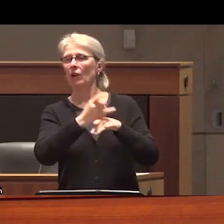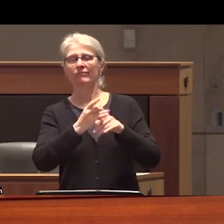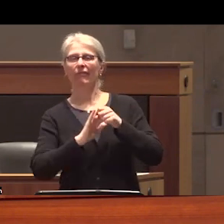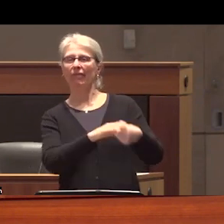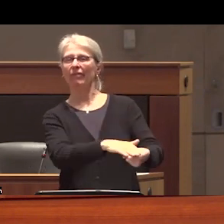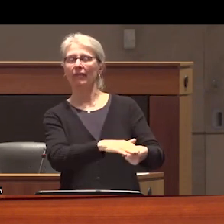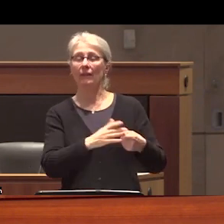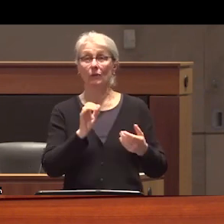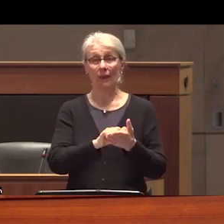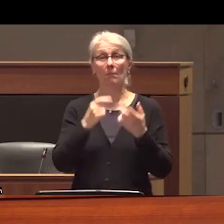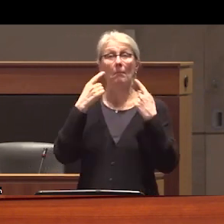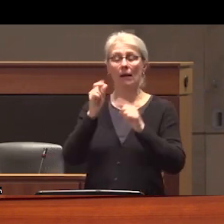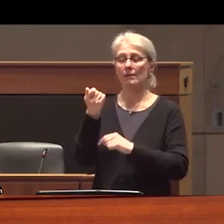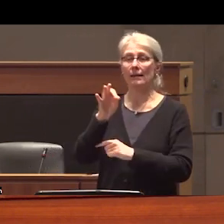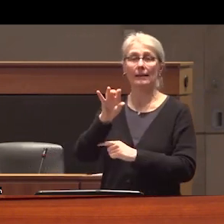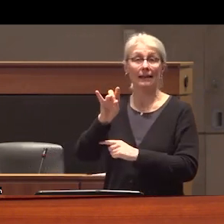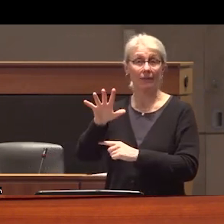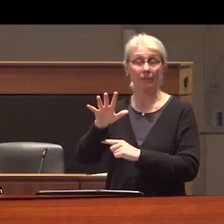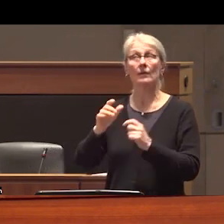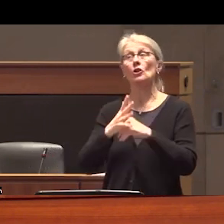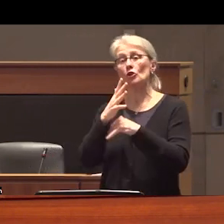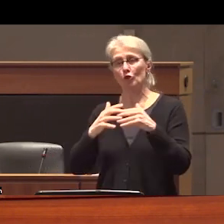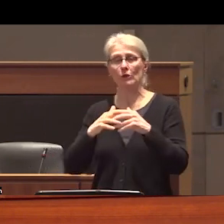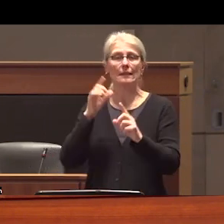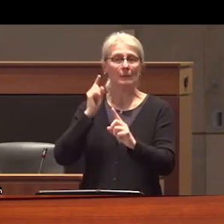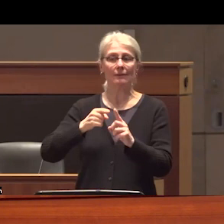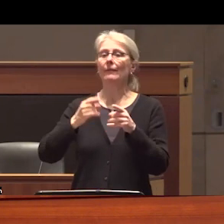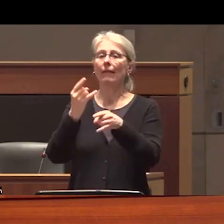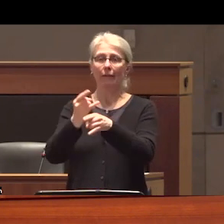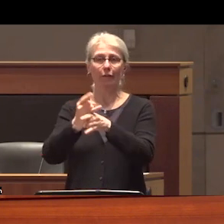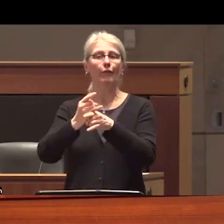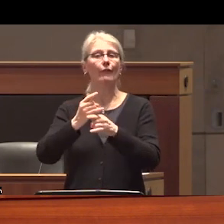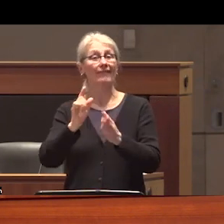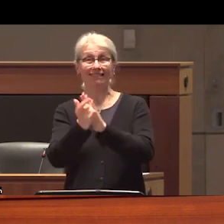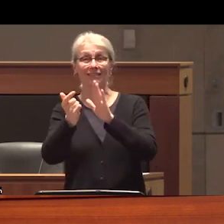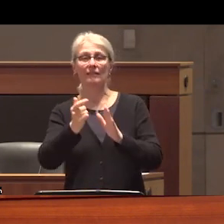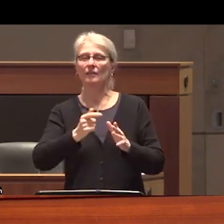and it wasn't until 1985 that indigenous specific liquor offenses were repealed and the Authority